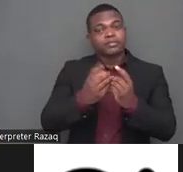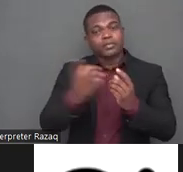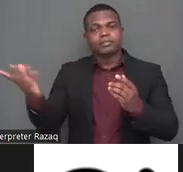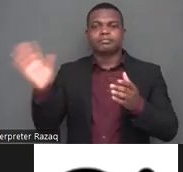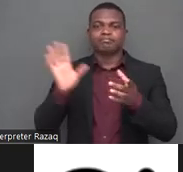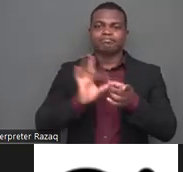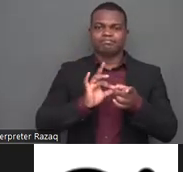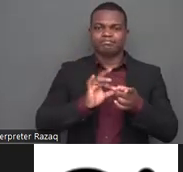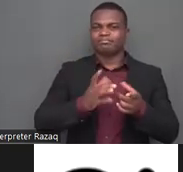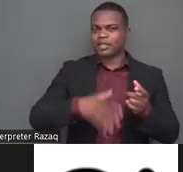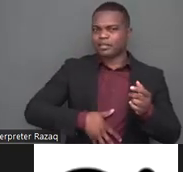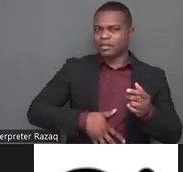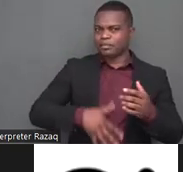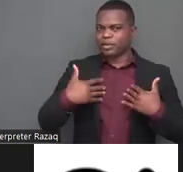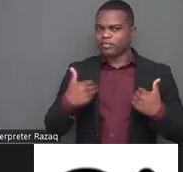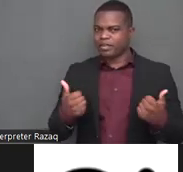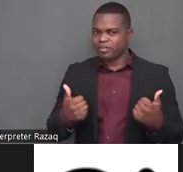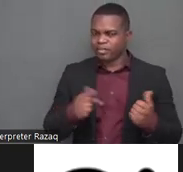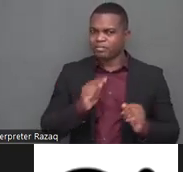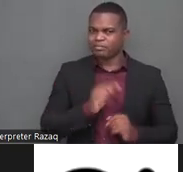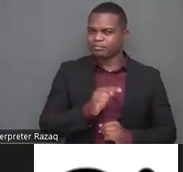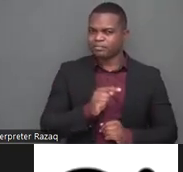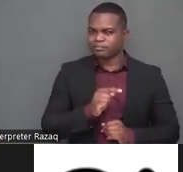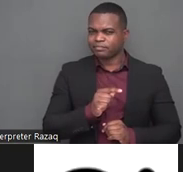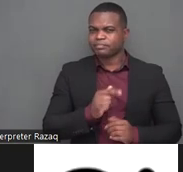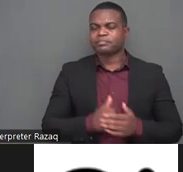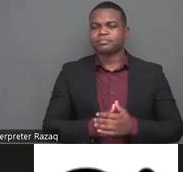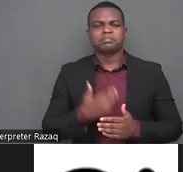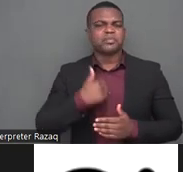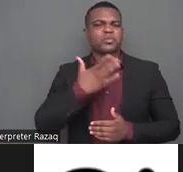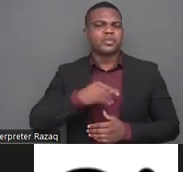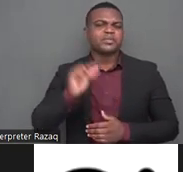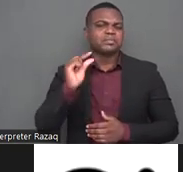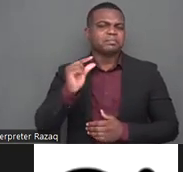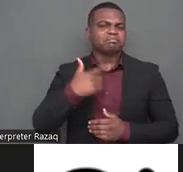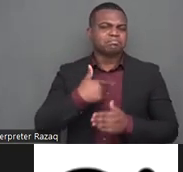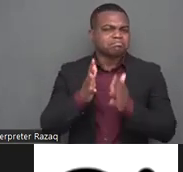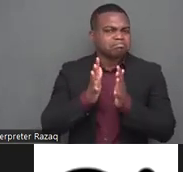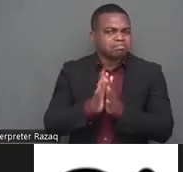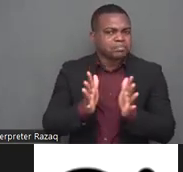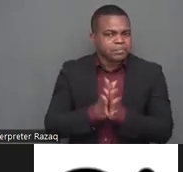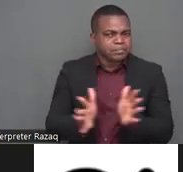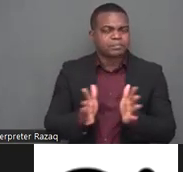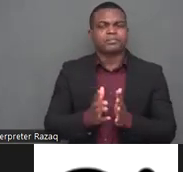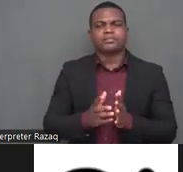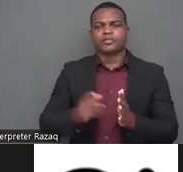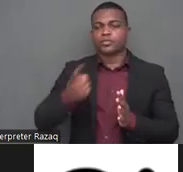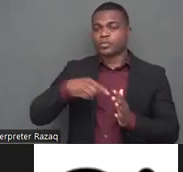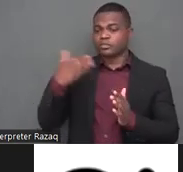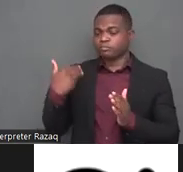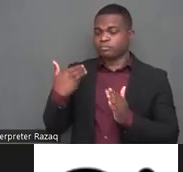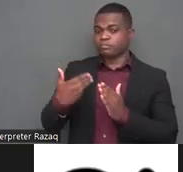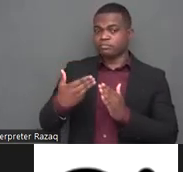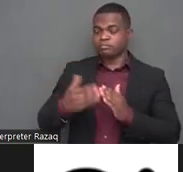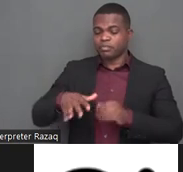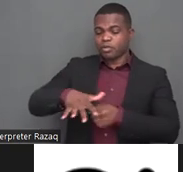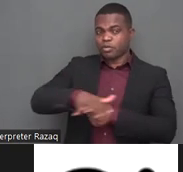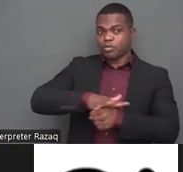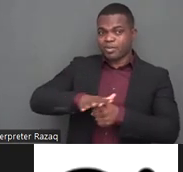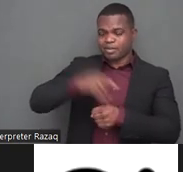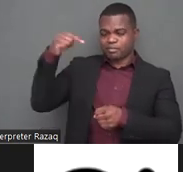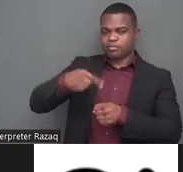uh we have several uh several assessments and also uh research uh relating to the productive health